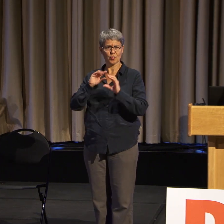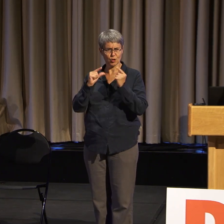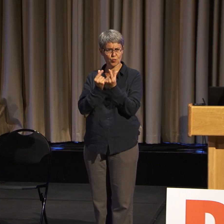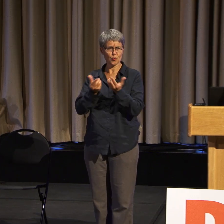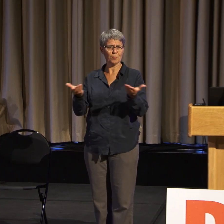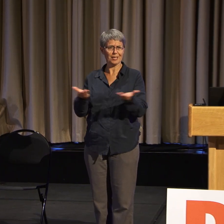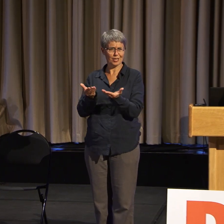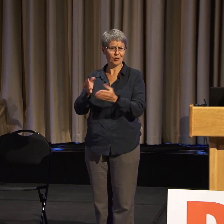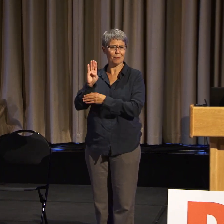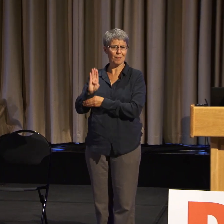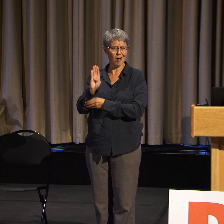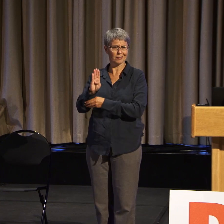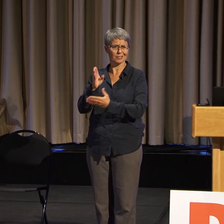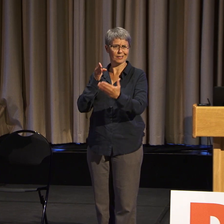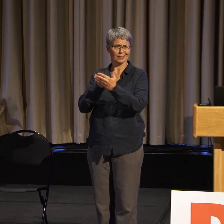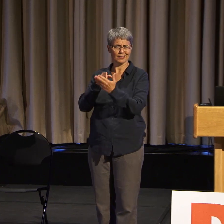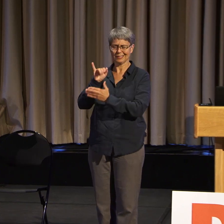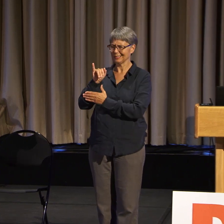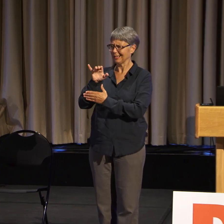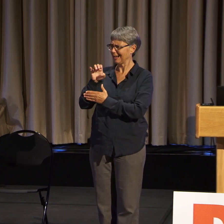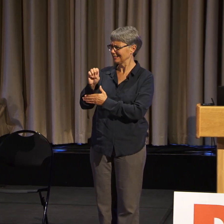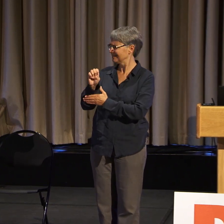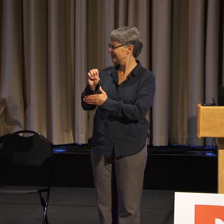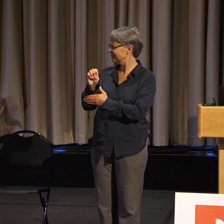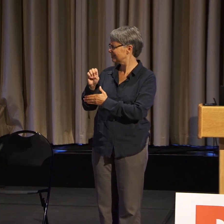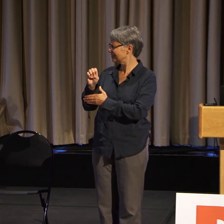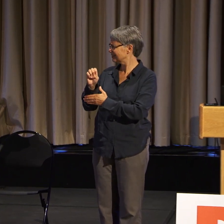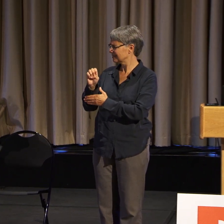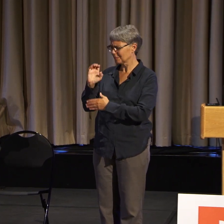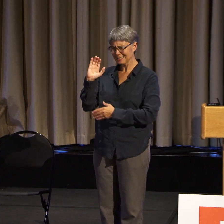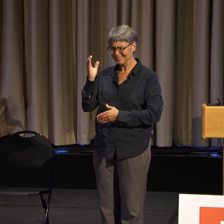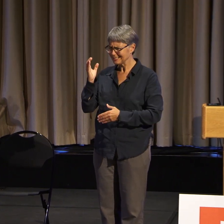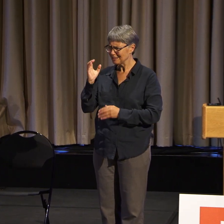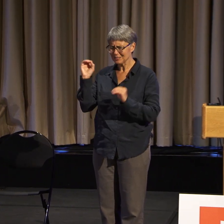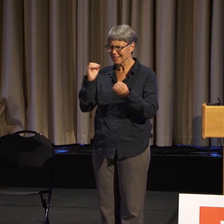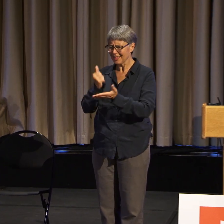And it's just frustrating especially in this administration, that nothing seems to be budging.